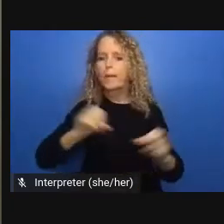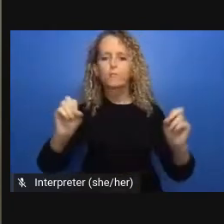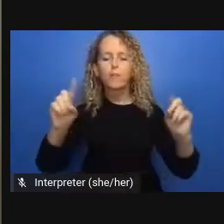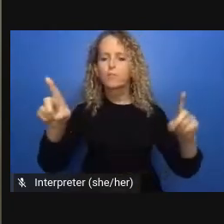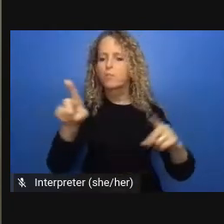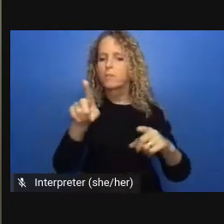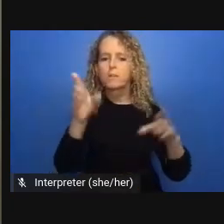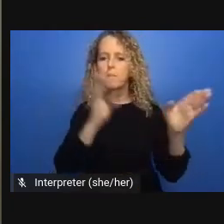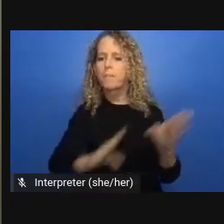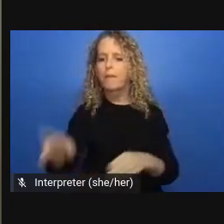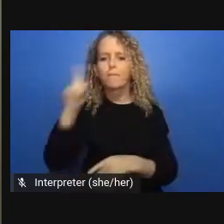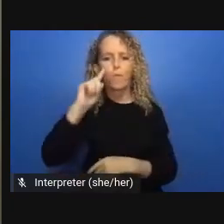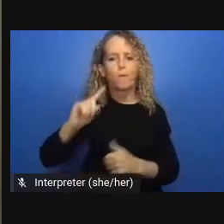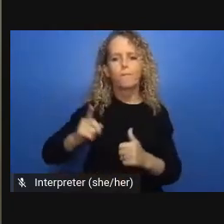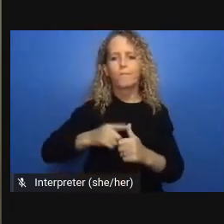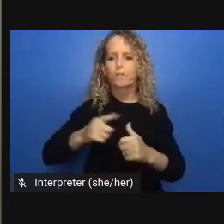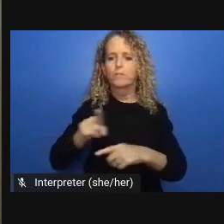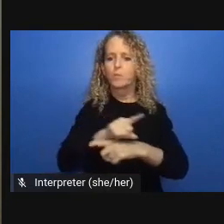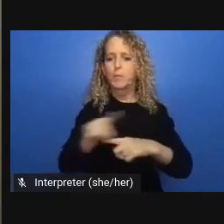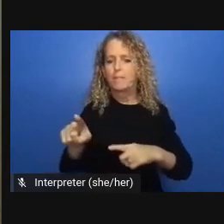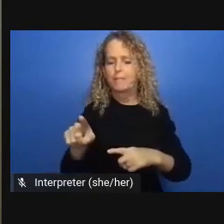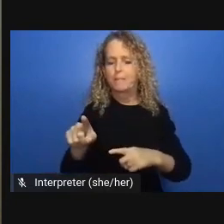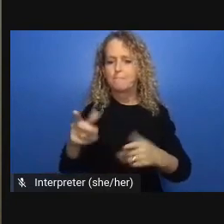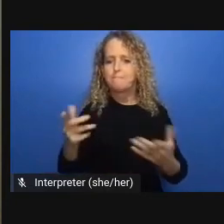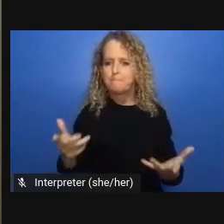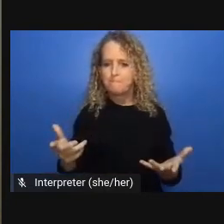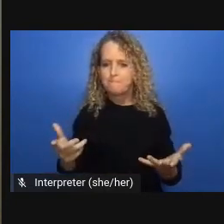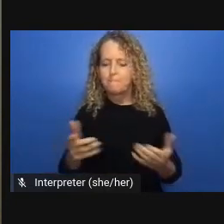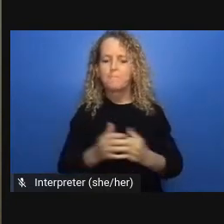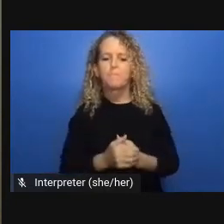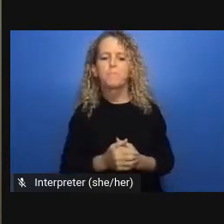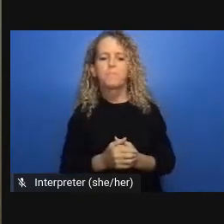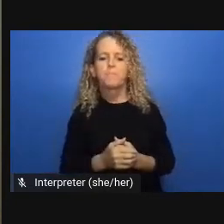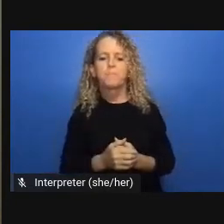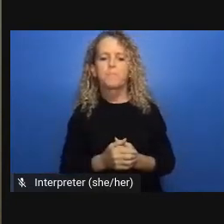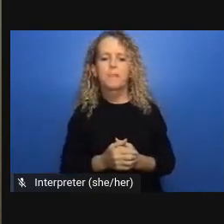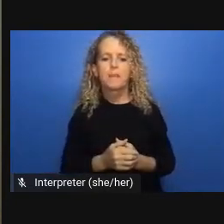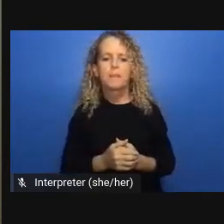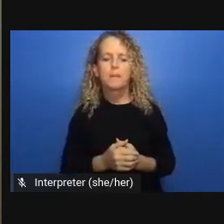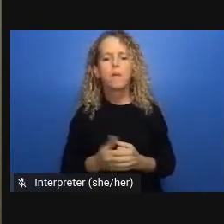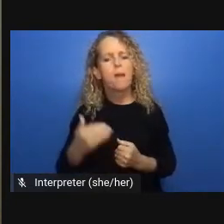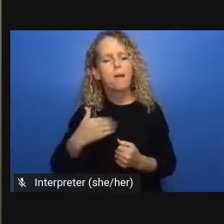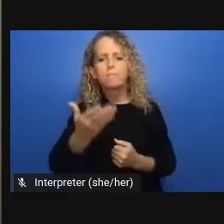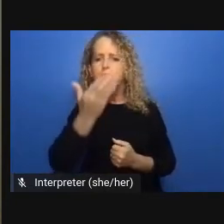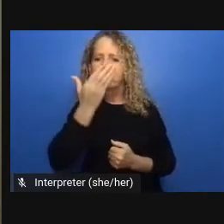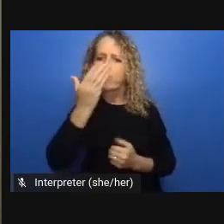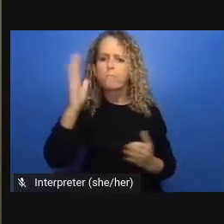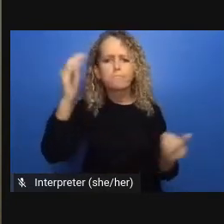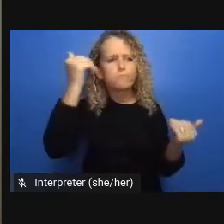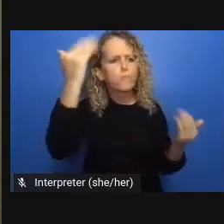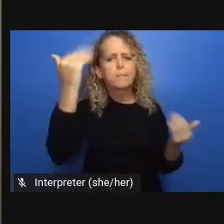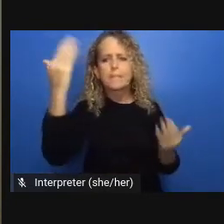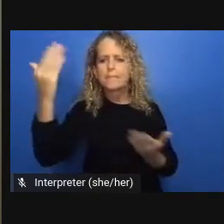prisons mask problems of deep inequality and the violence of oppressive and corrosive social power